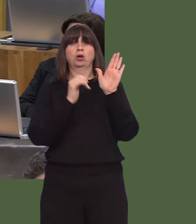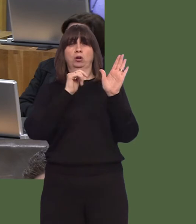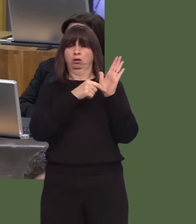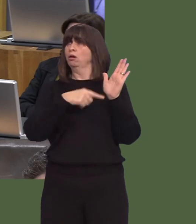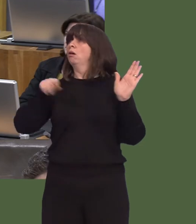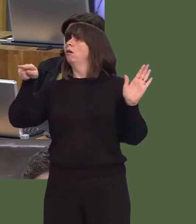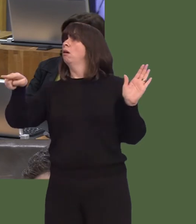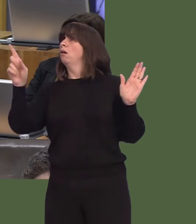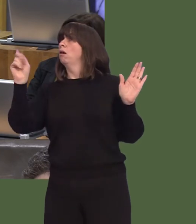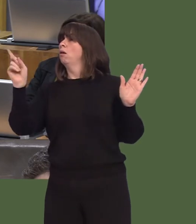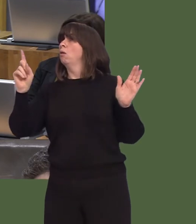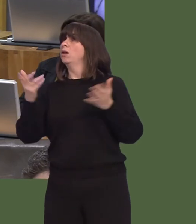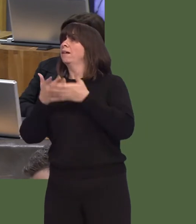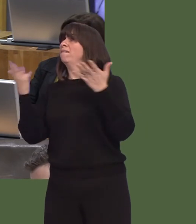by the recommendations that come through from the fair work board.